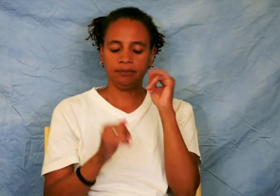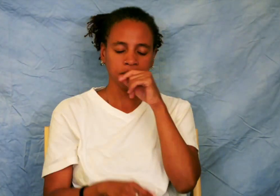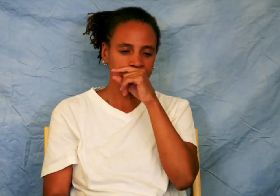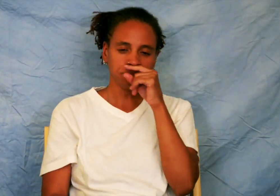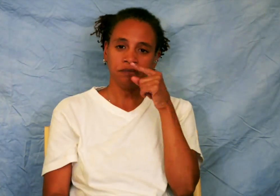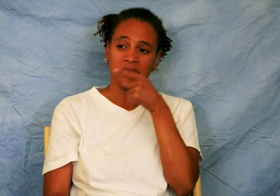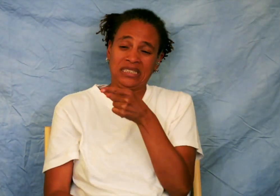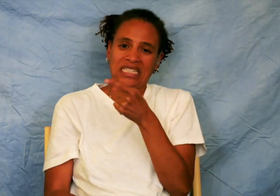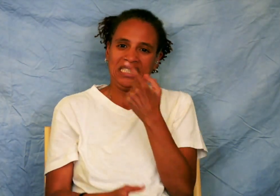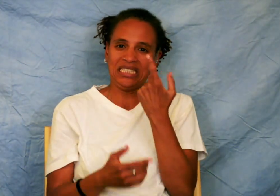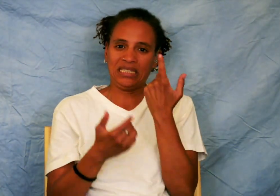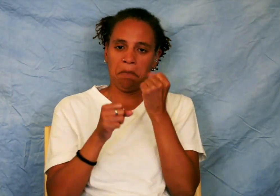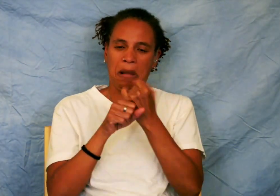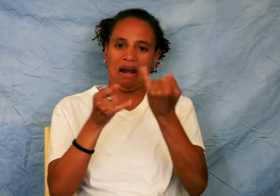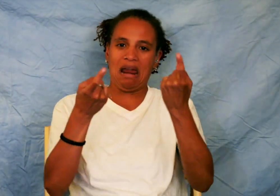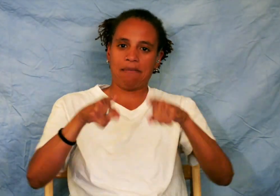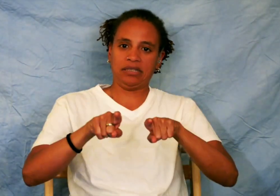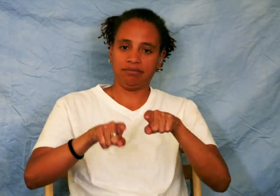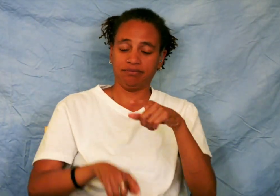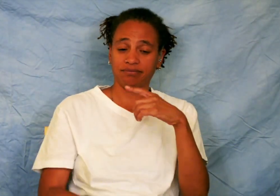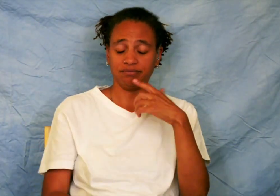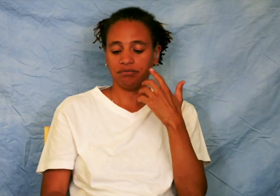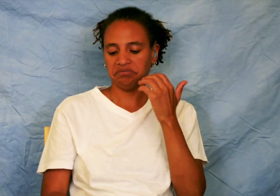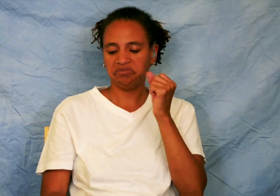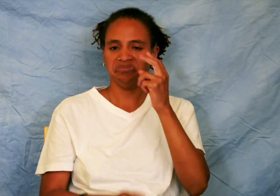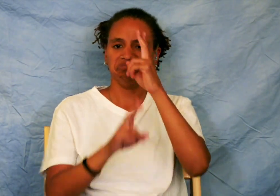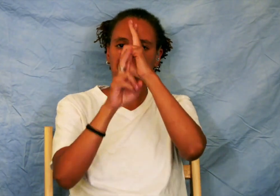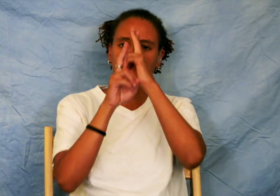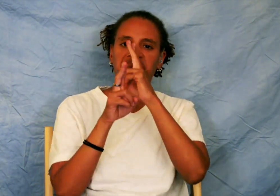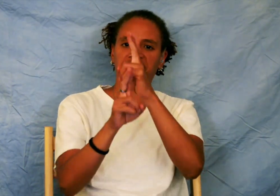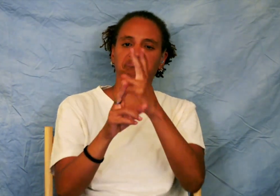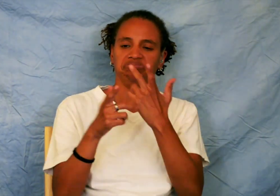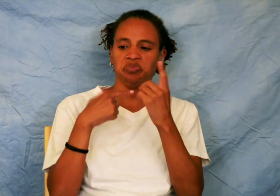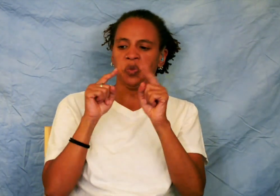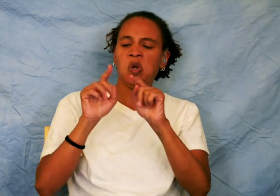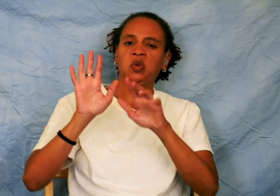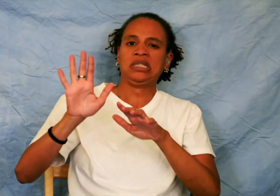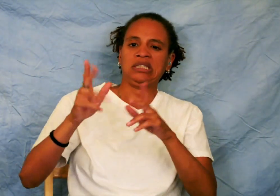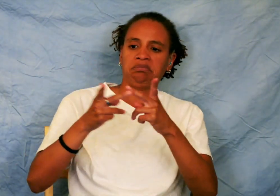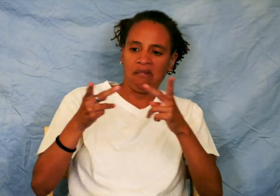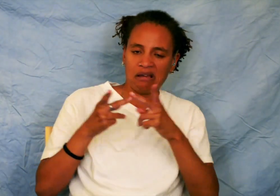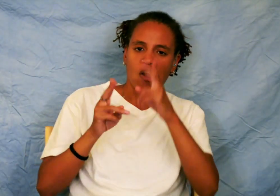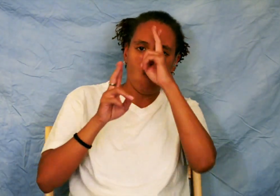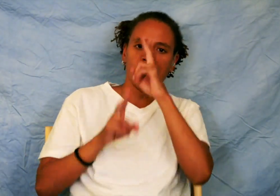and independence. He's the one who made independence happen. The park was to honor him but it is